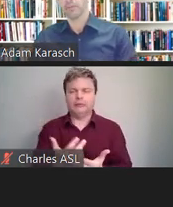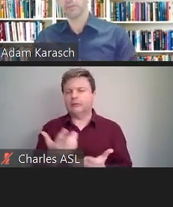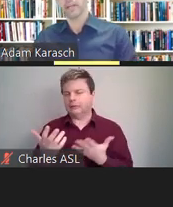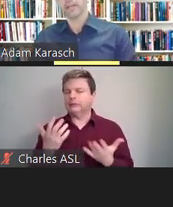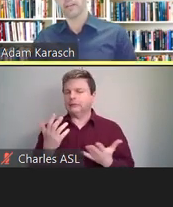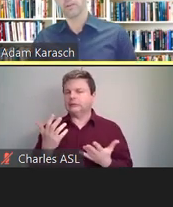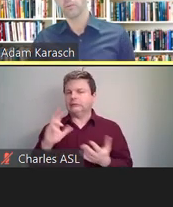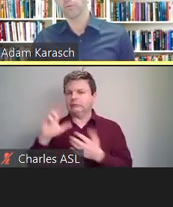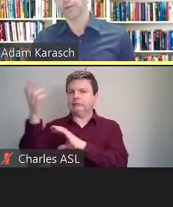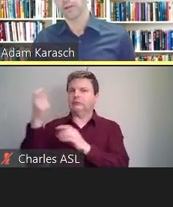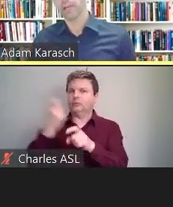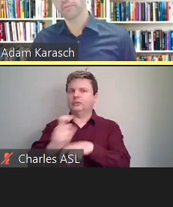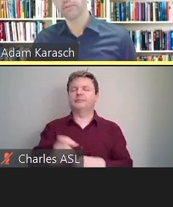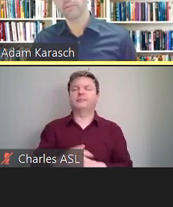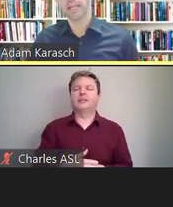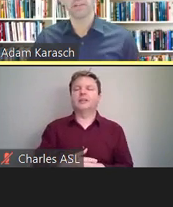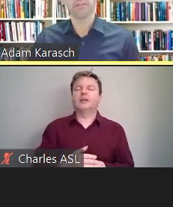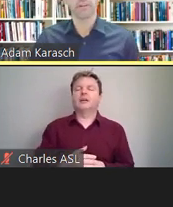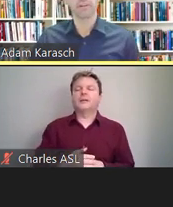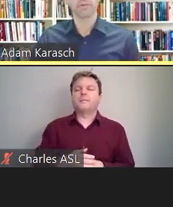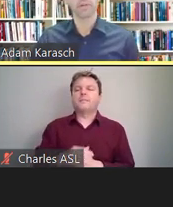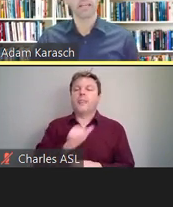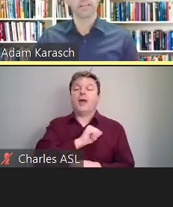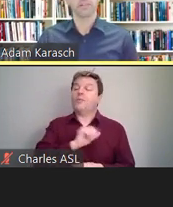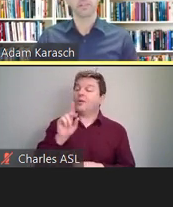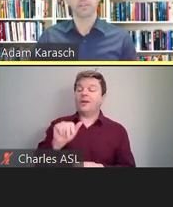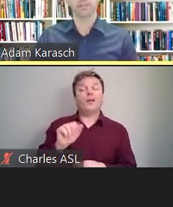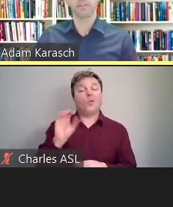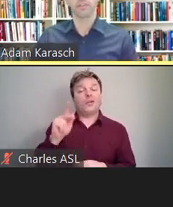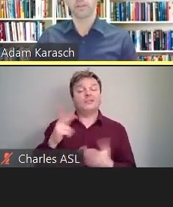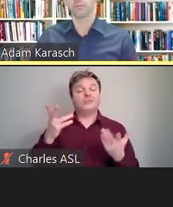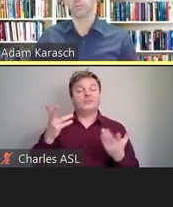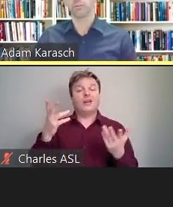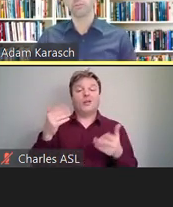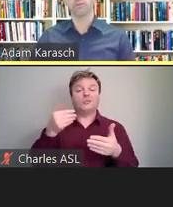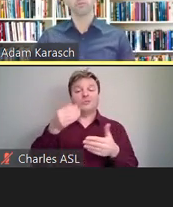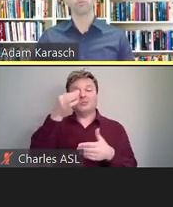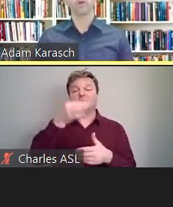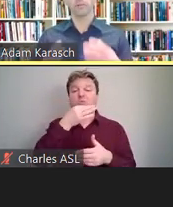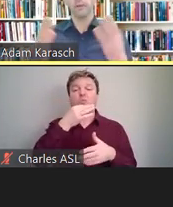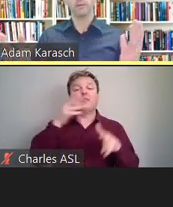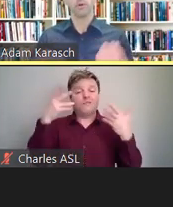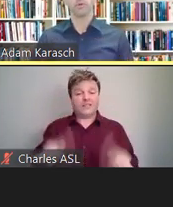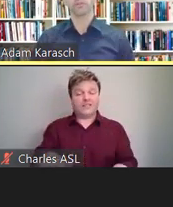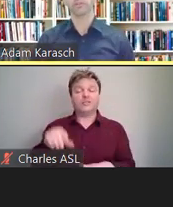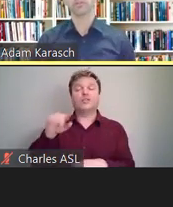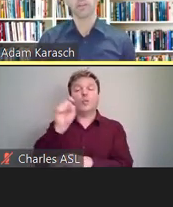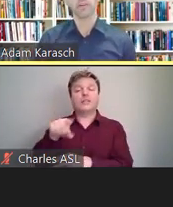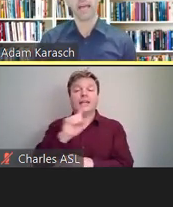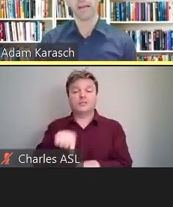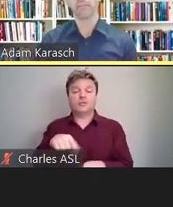OK, well, we're coming up to the end of our Q&A session. So we, of course, welcome any more questions that you have.